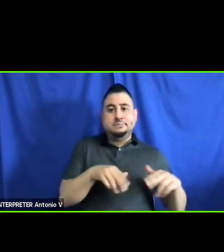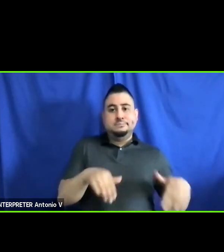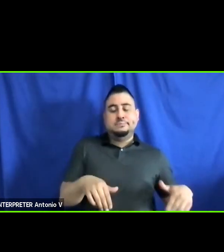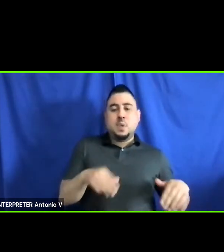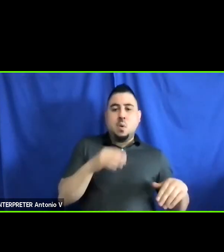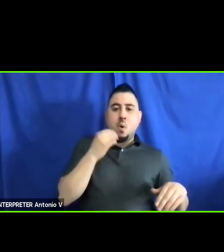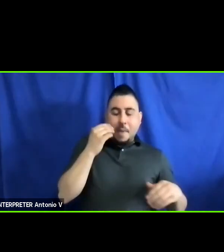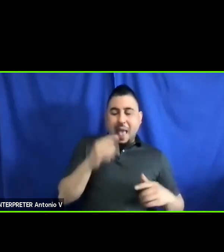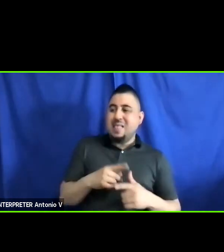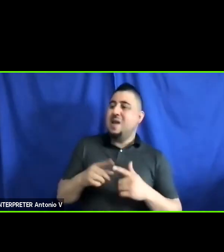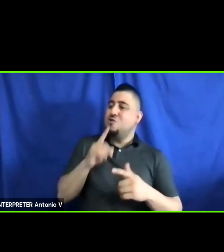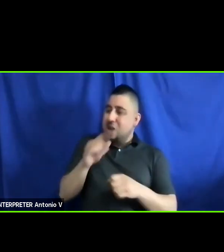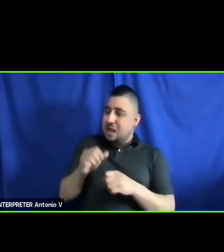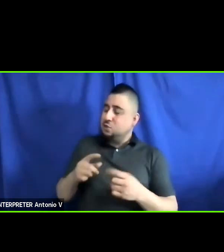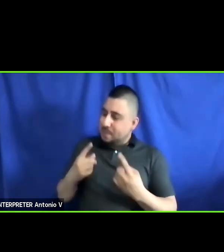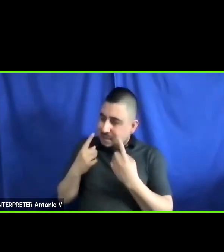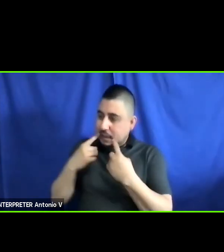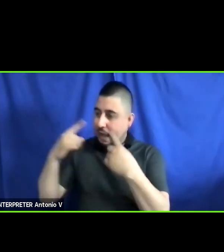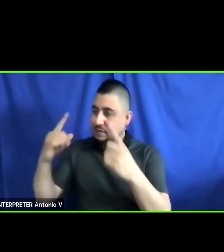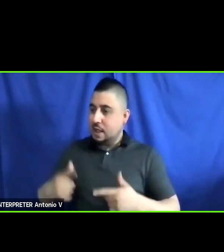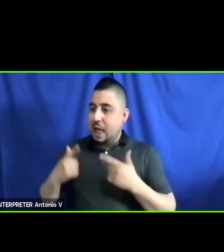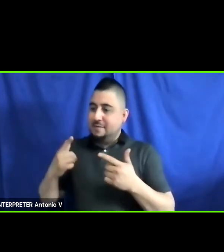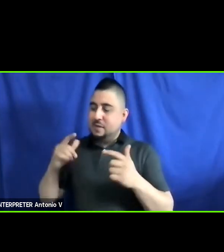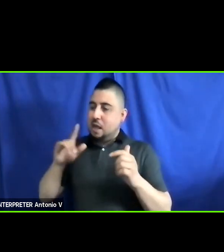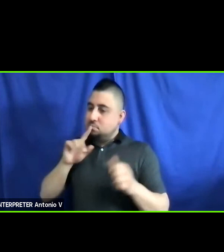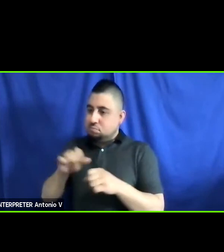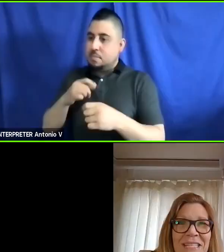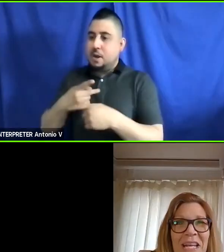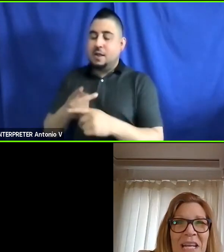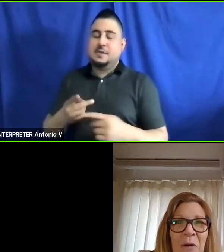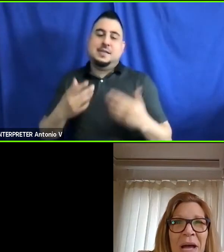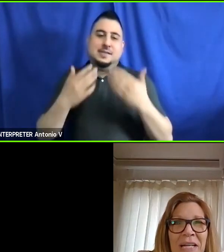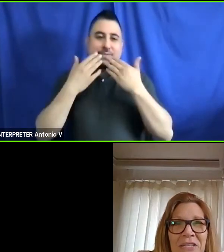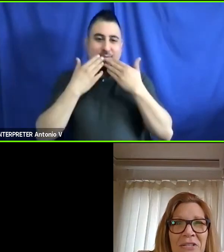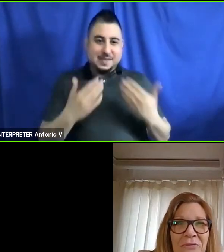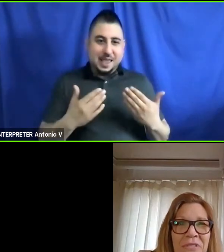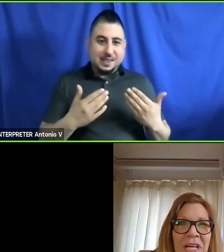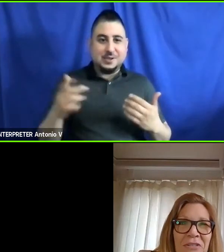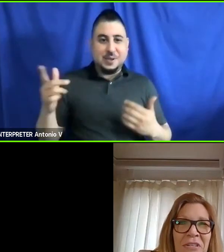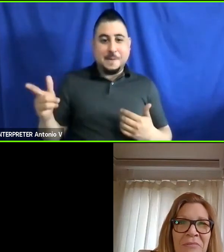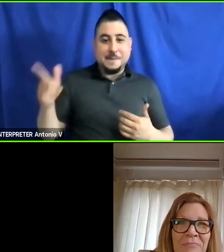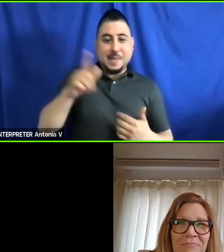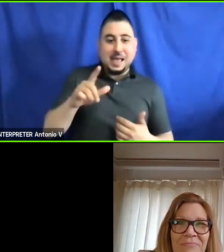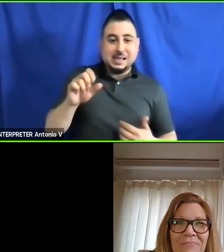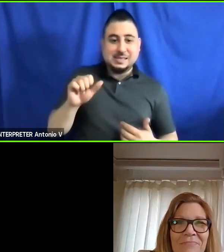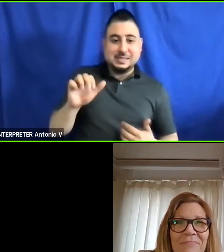to lead full and independent lives. Thank you very much. Now back to you, Sachin.